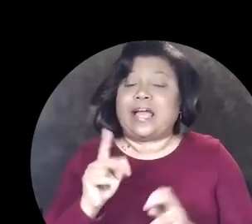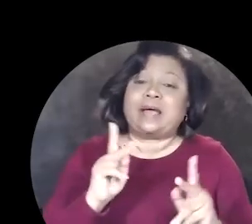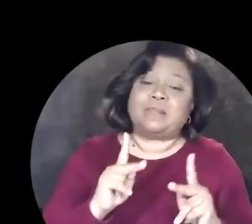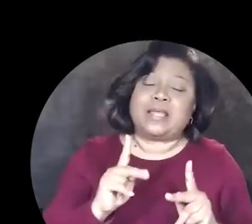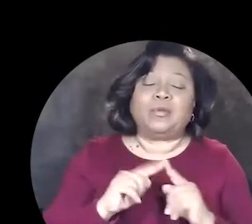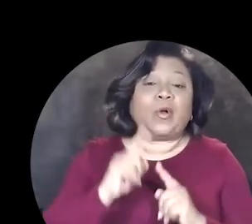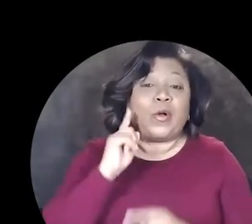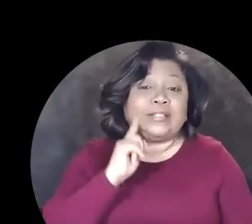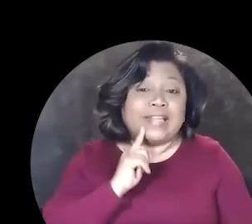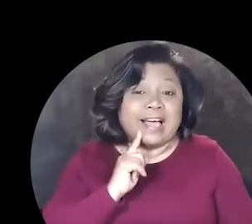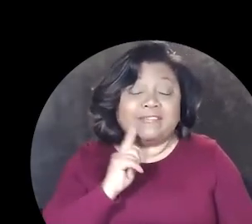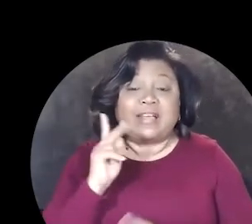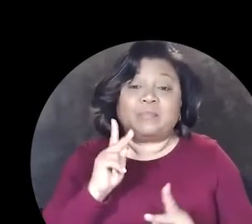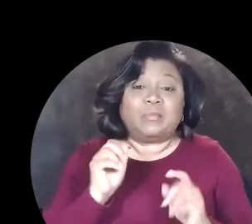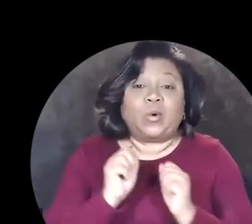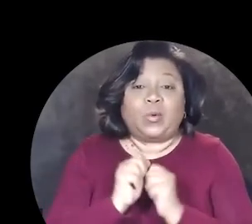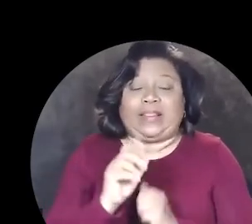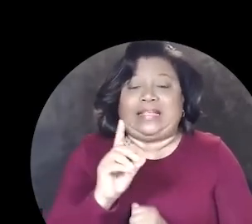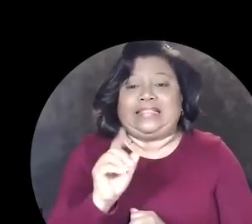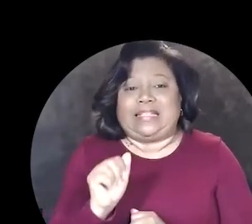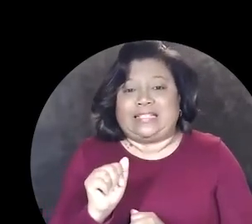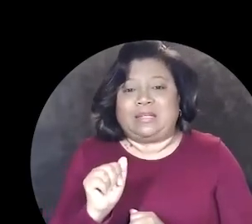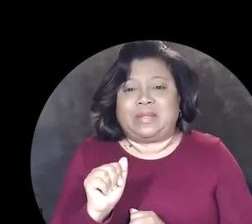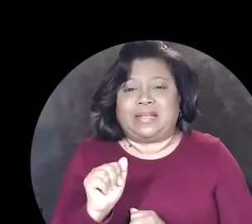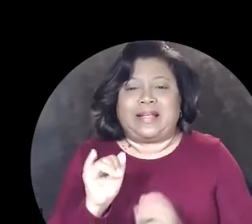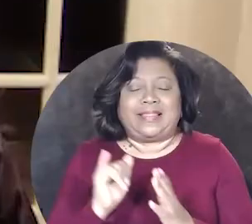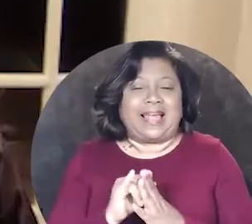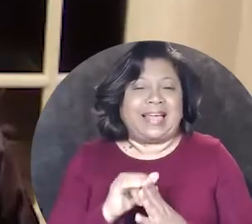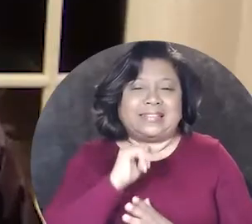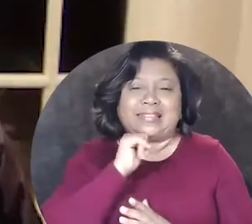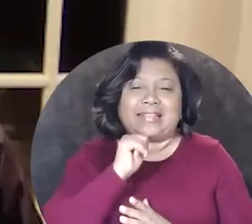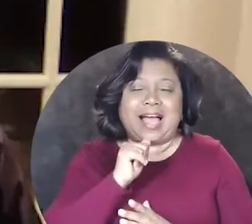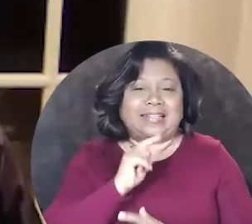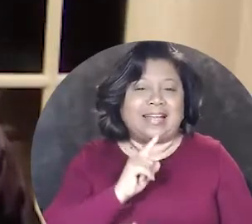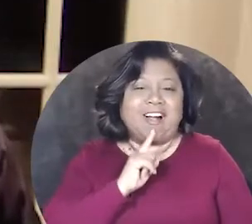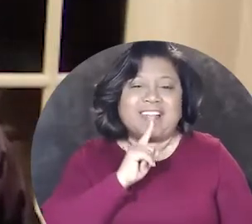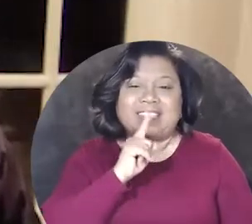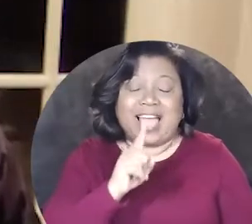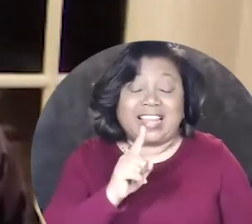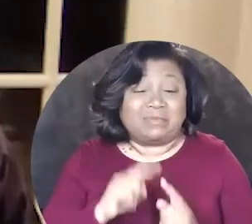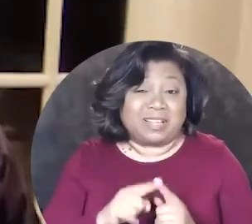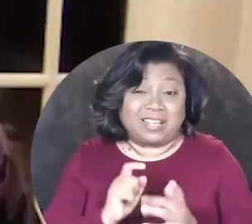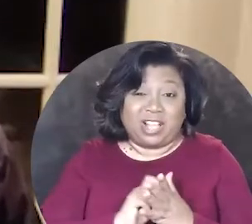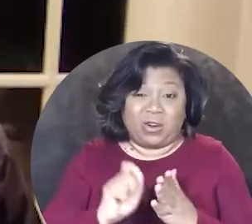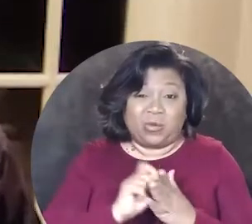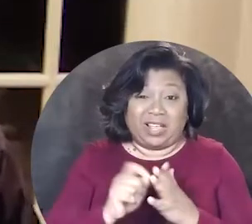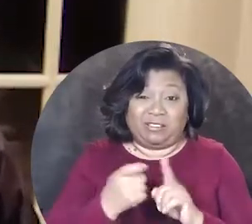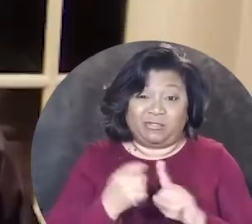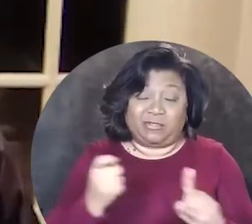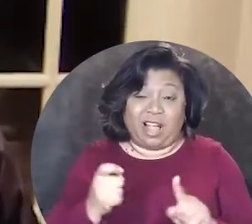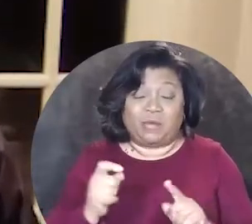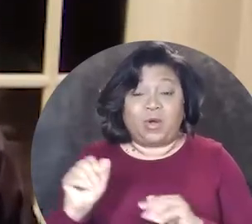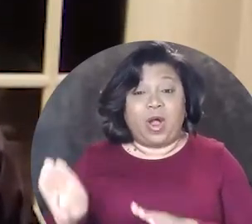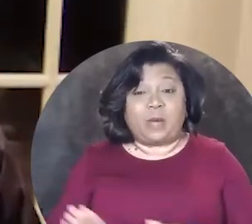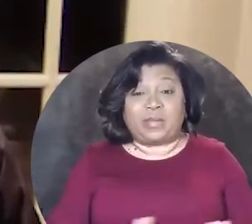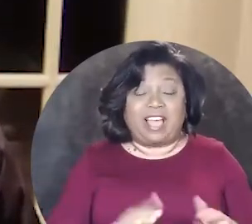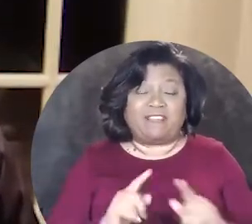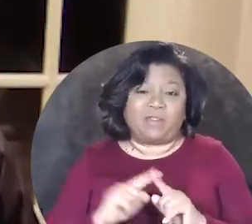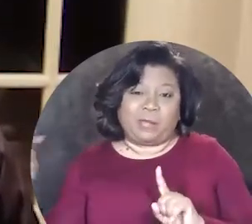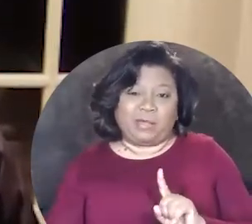of people, of Deaf, and people with disabilities that aren't authentic because they are written from or acted